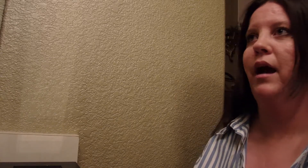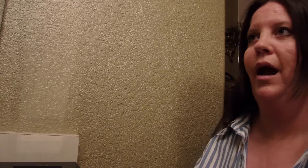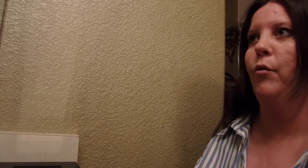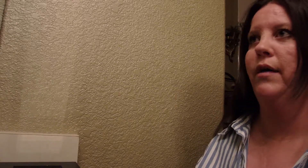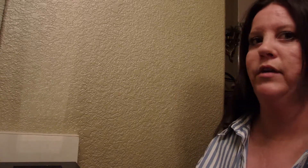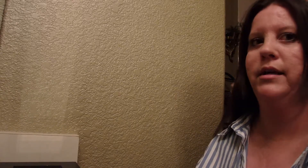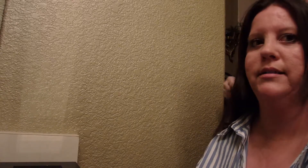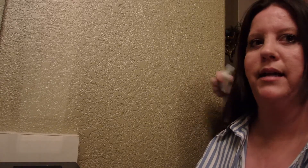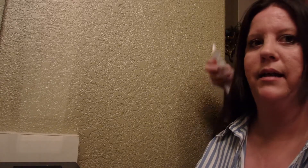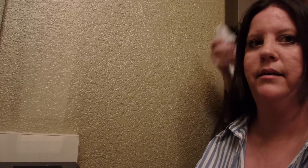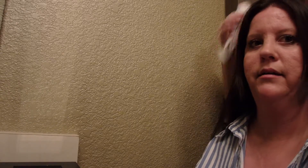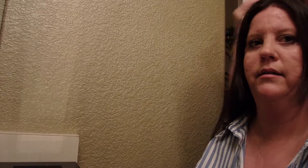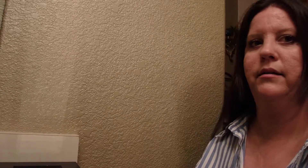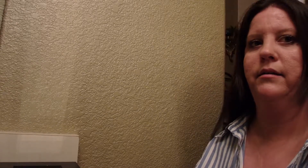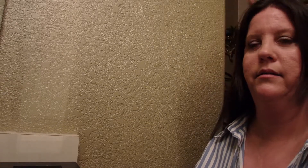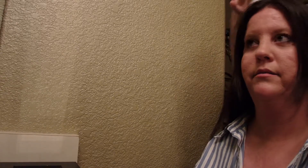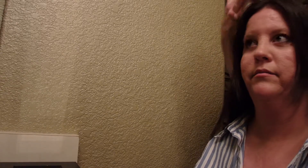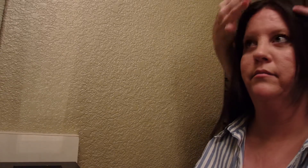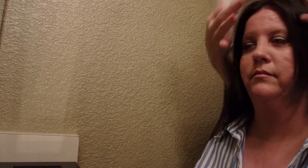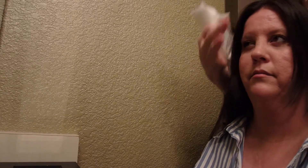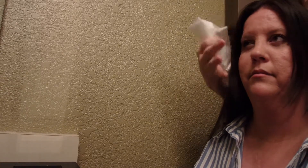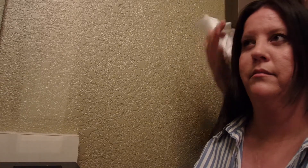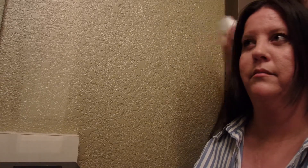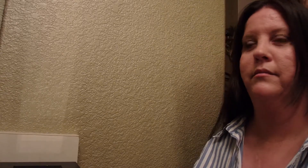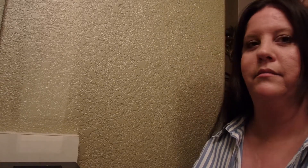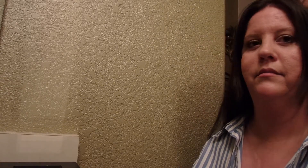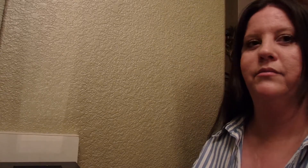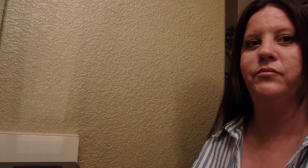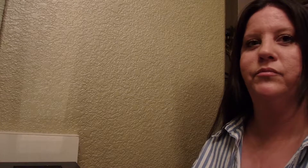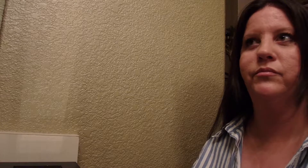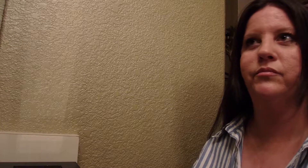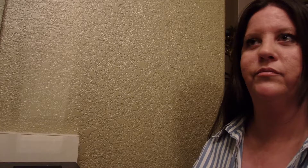Where ever you gonna stand I don't care if my hands is in the video